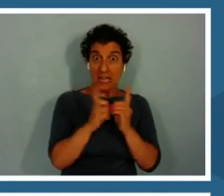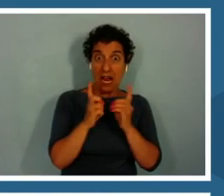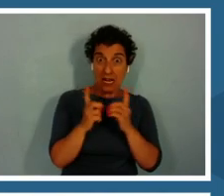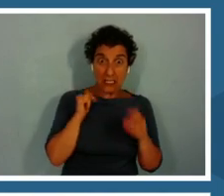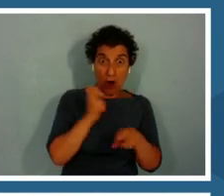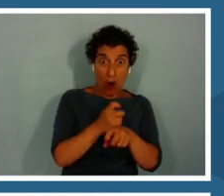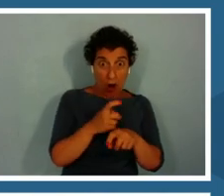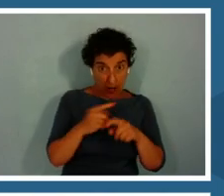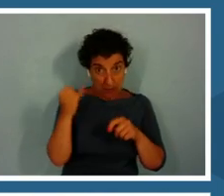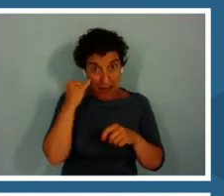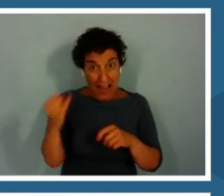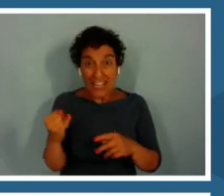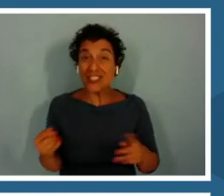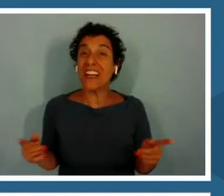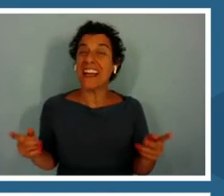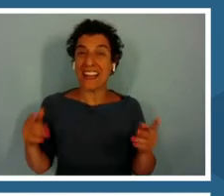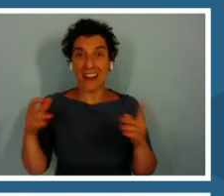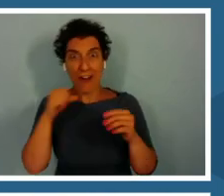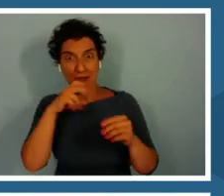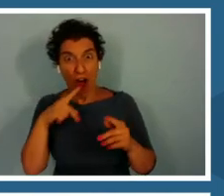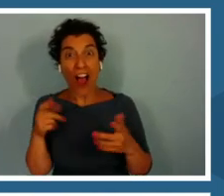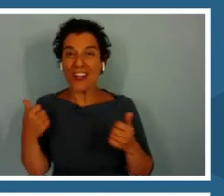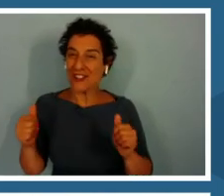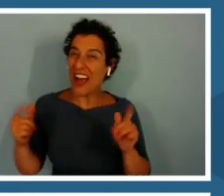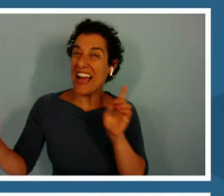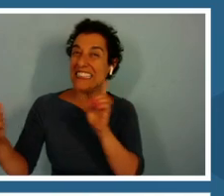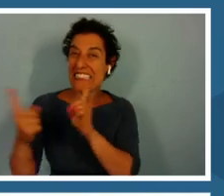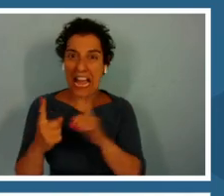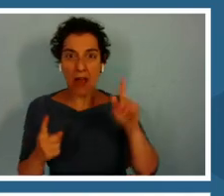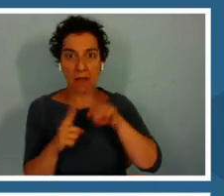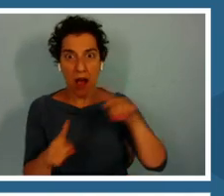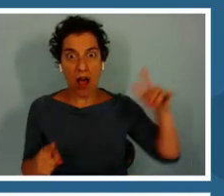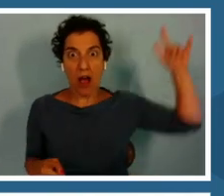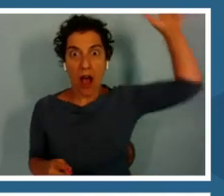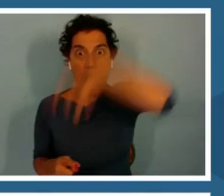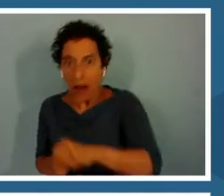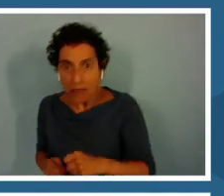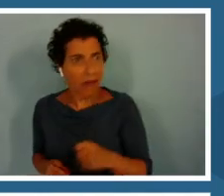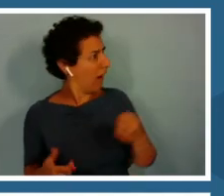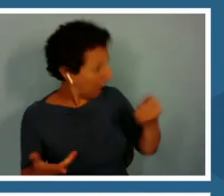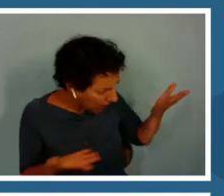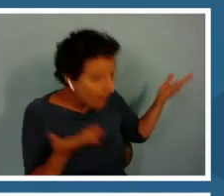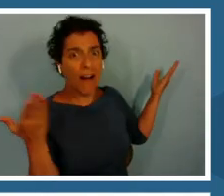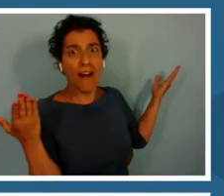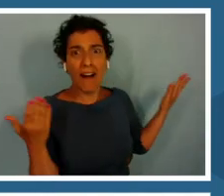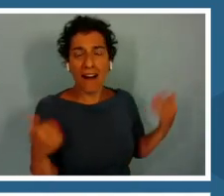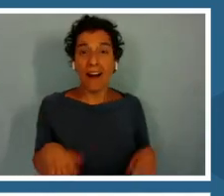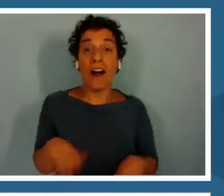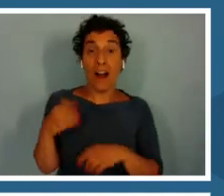your date. Successfully completing enough of the calls will fill that mating meter up allowing the